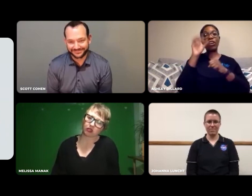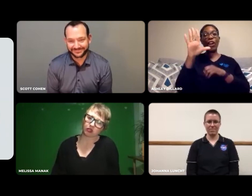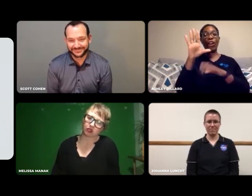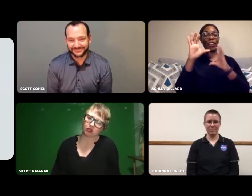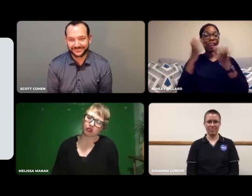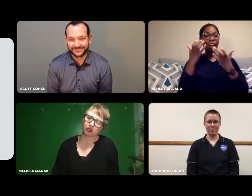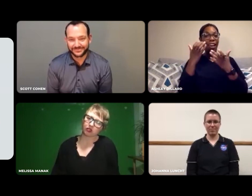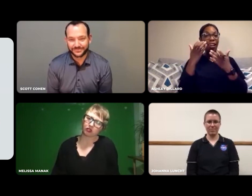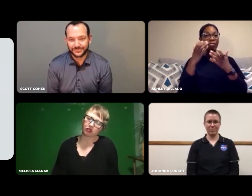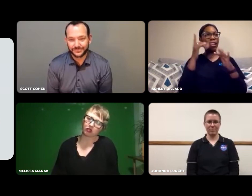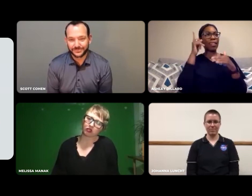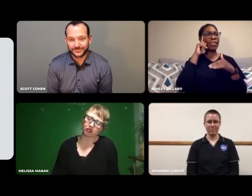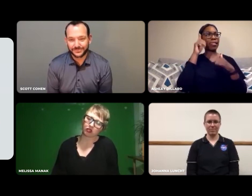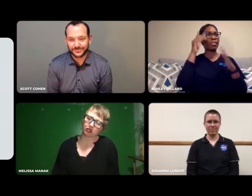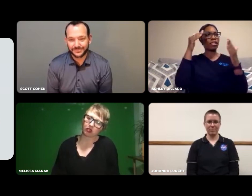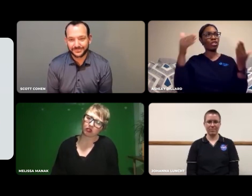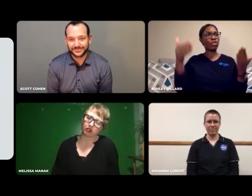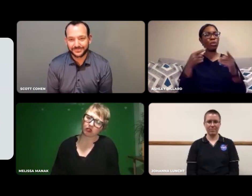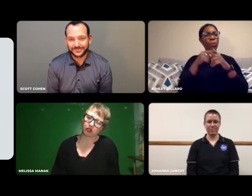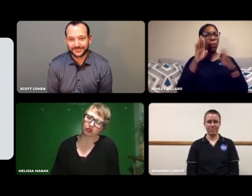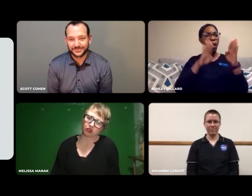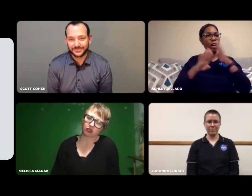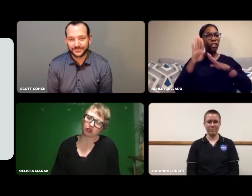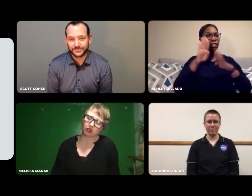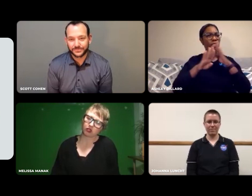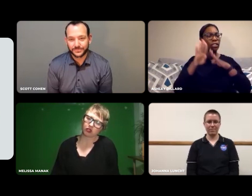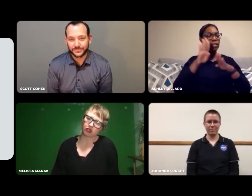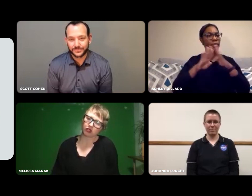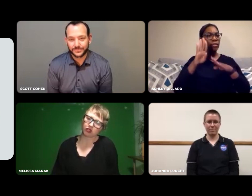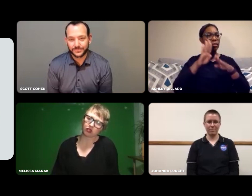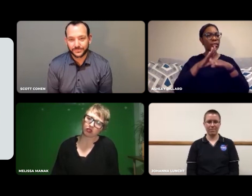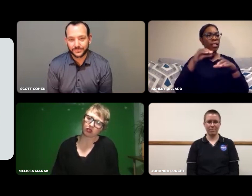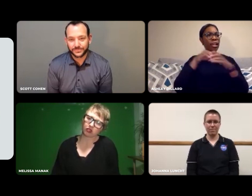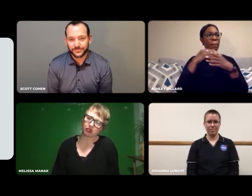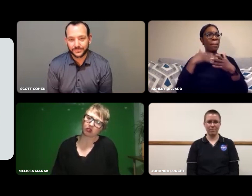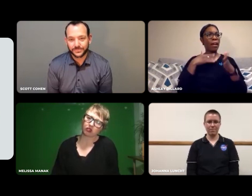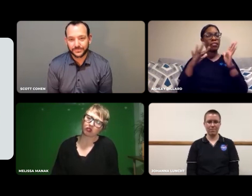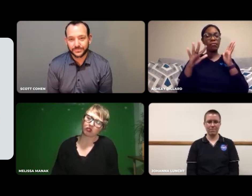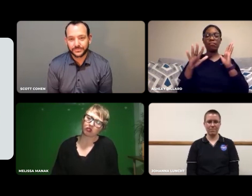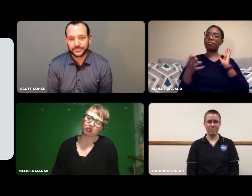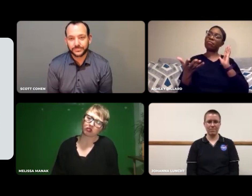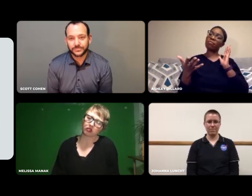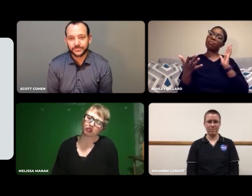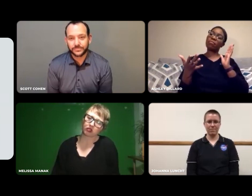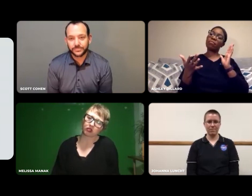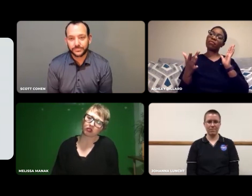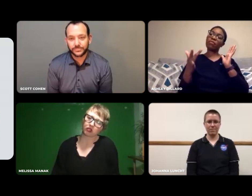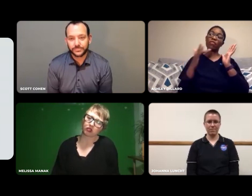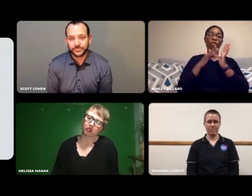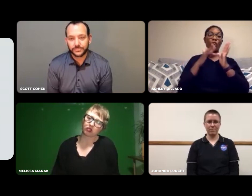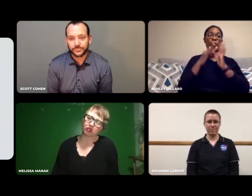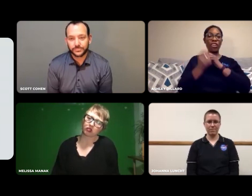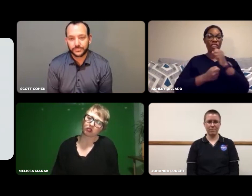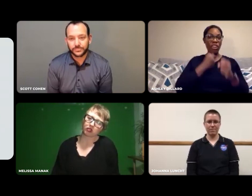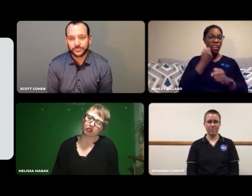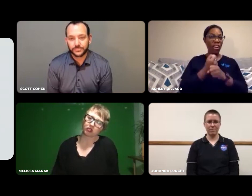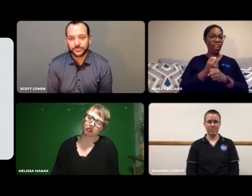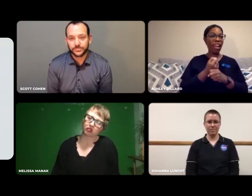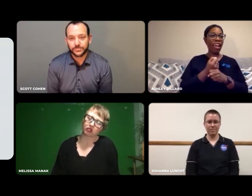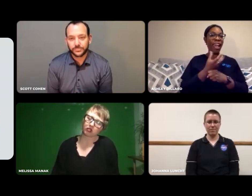I took her Introduction to Biology my sophomore year.